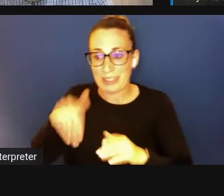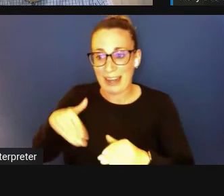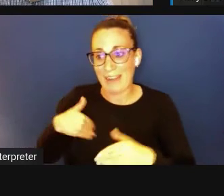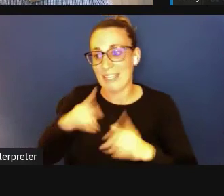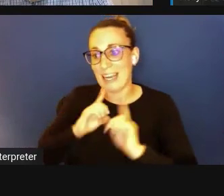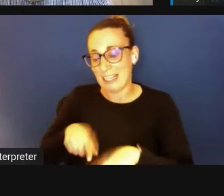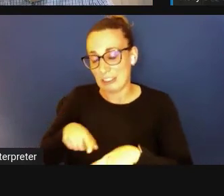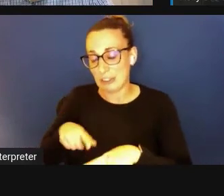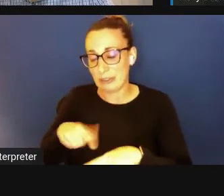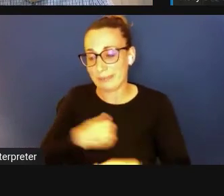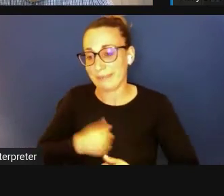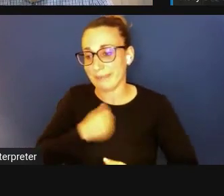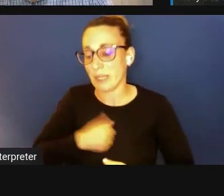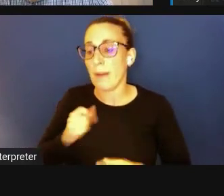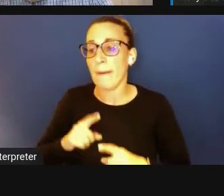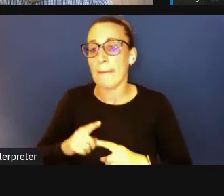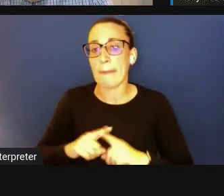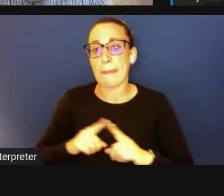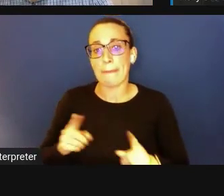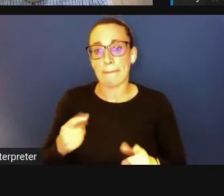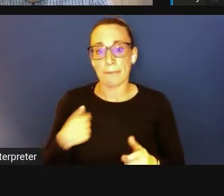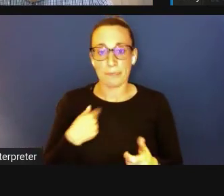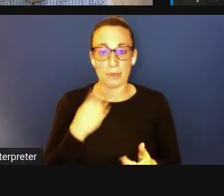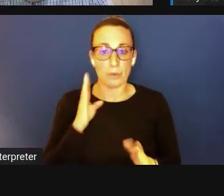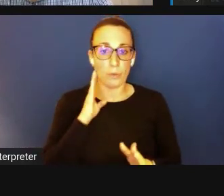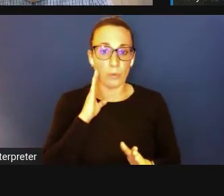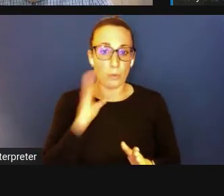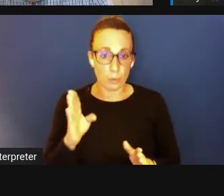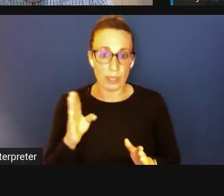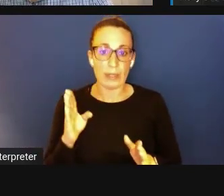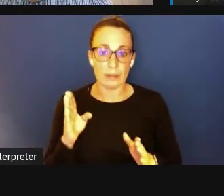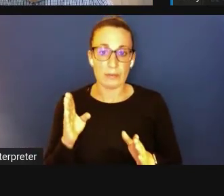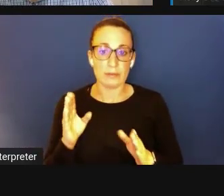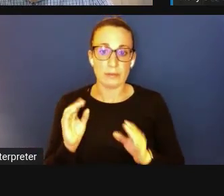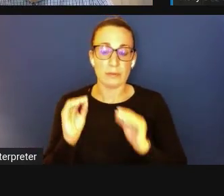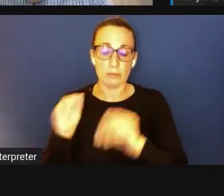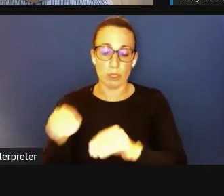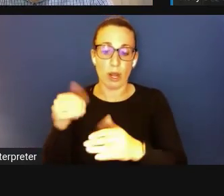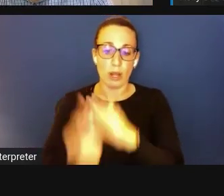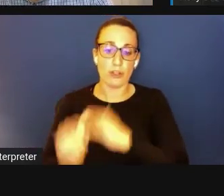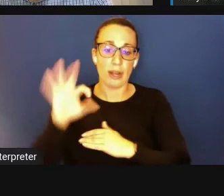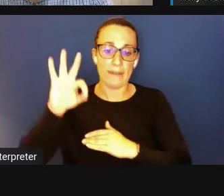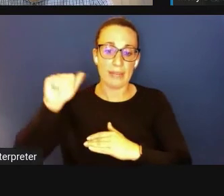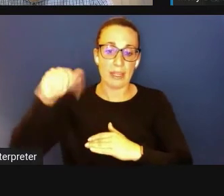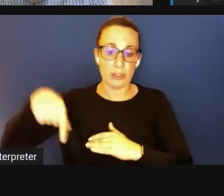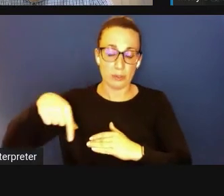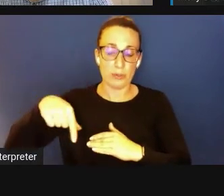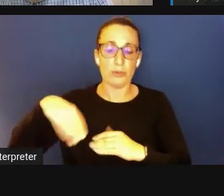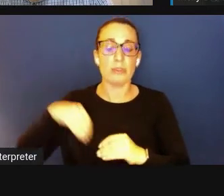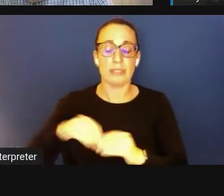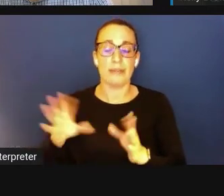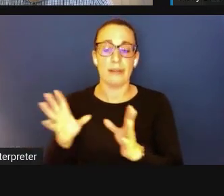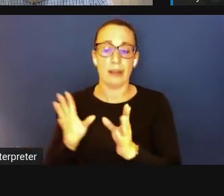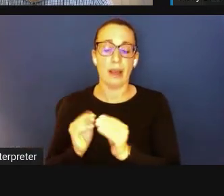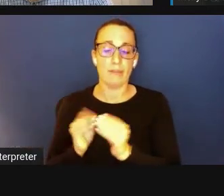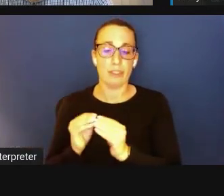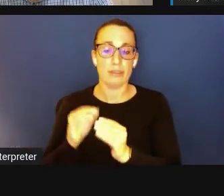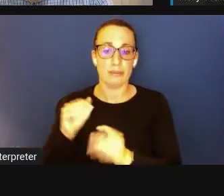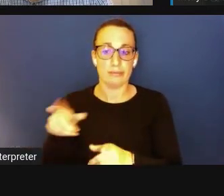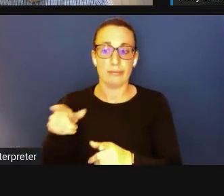but we will, as I said, put those as FAQs and put it on the conference site and the website, so we'll try to get all of those answered.